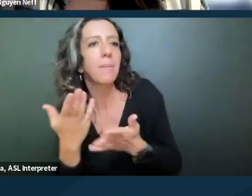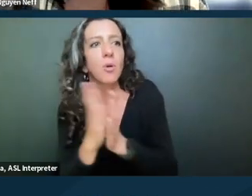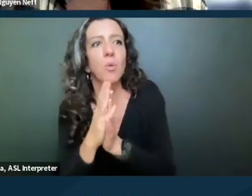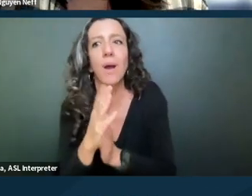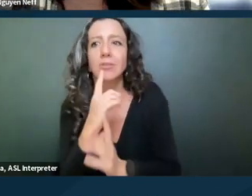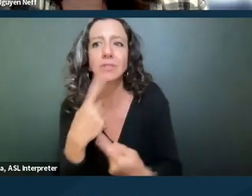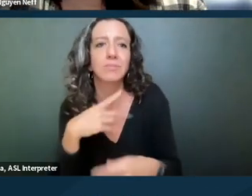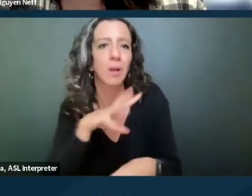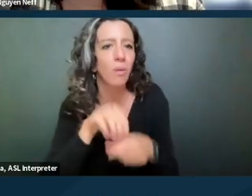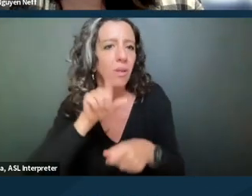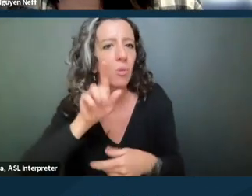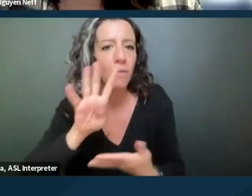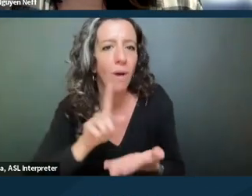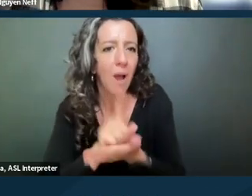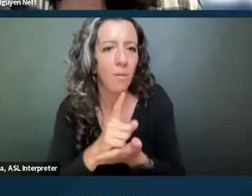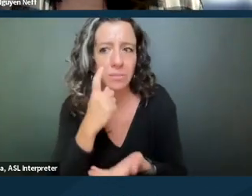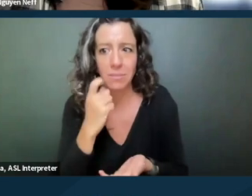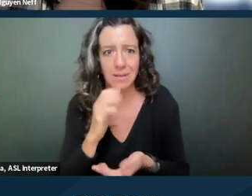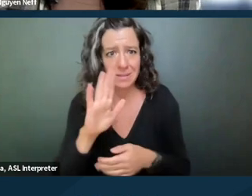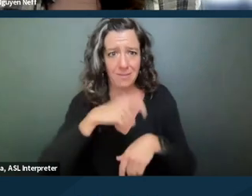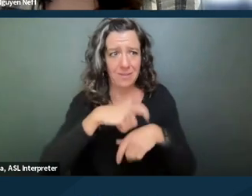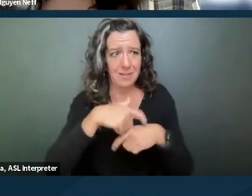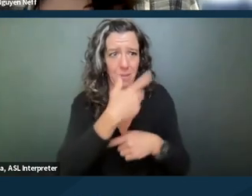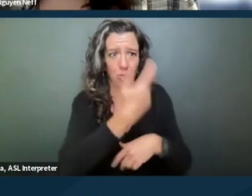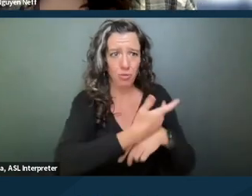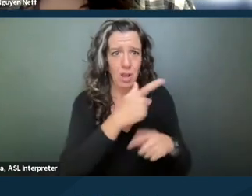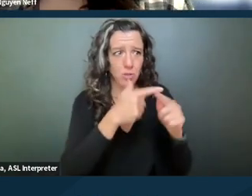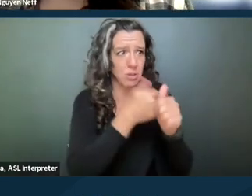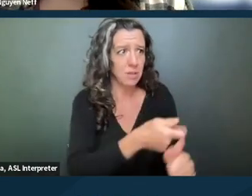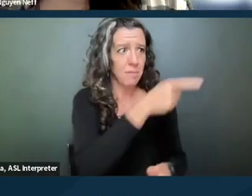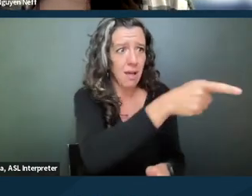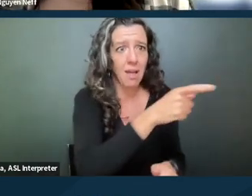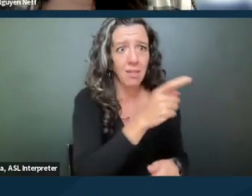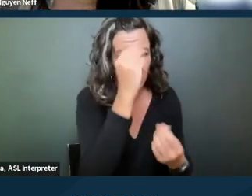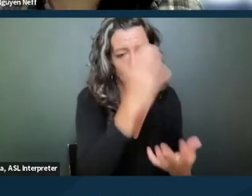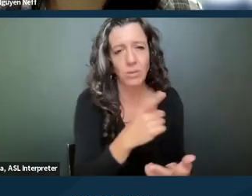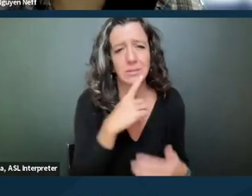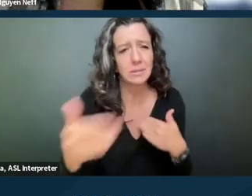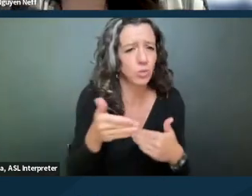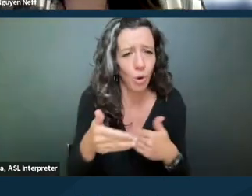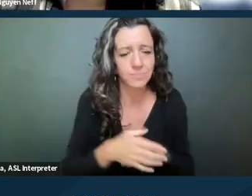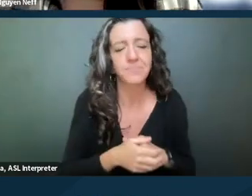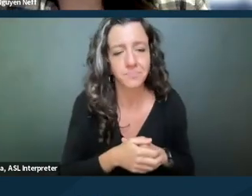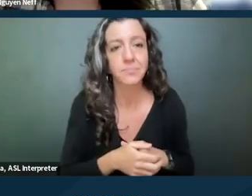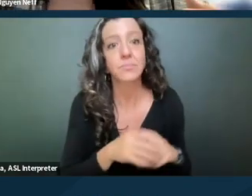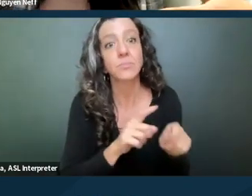because the amount of time you have to maybe comply with the notice secure is very short. I think it's also helpful to cite the law.